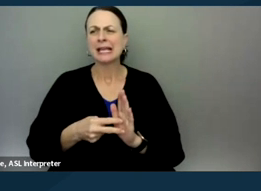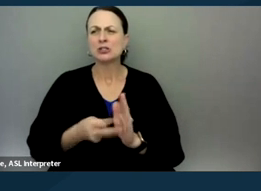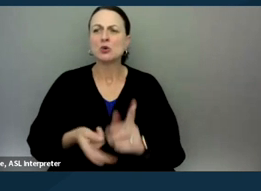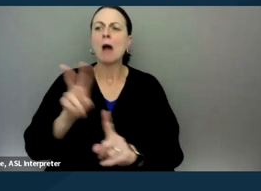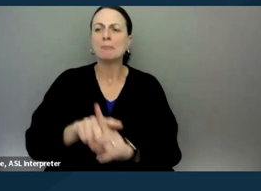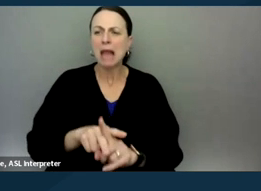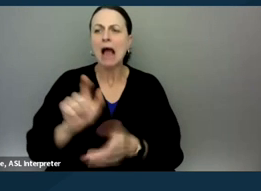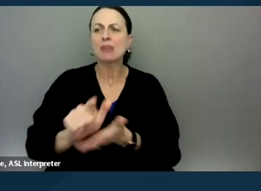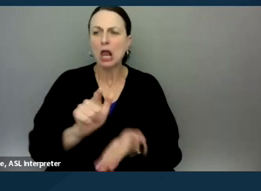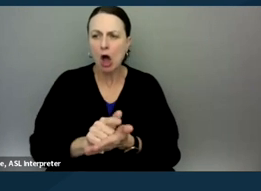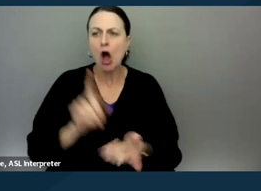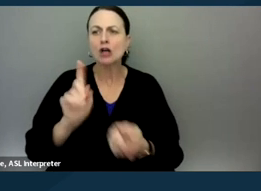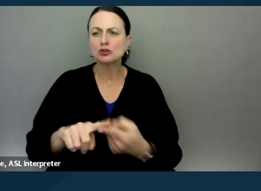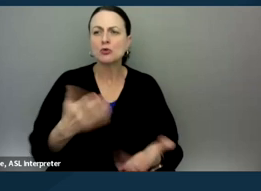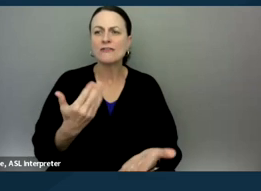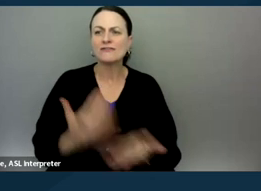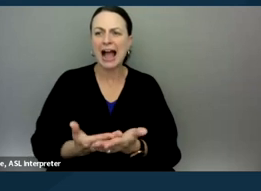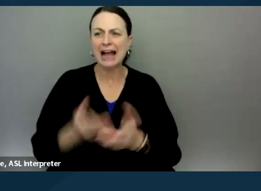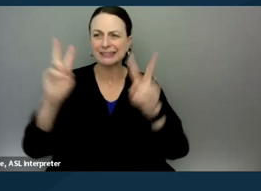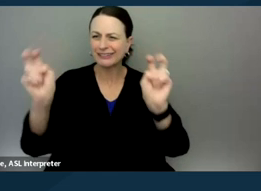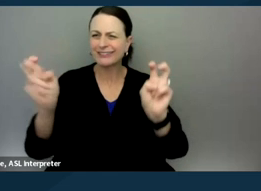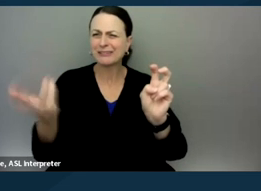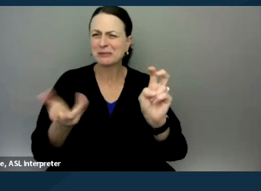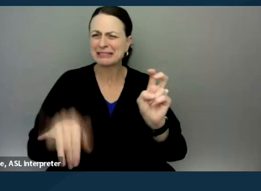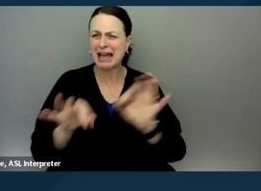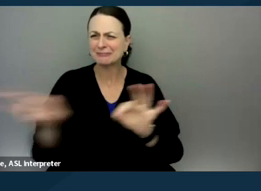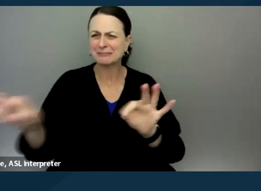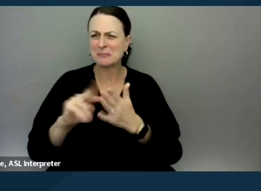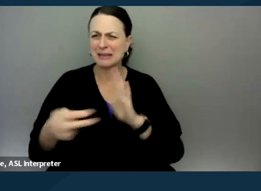Because there is always some of that going on in any situation,